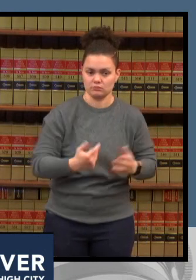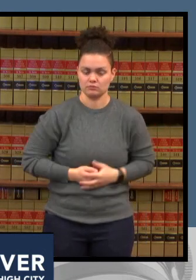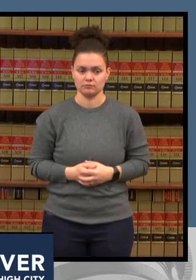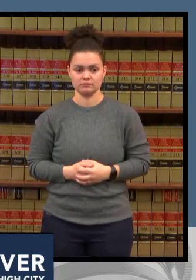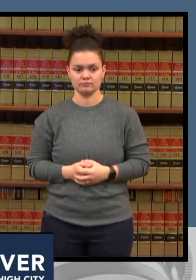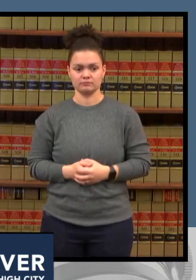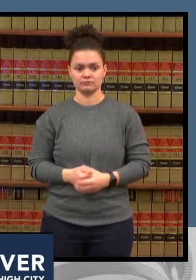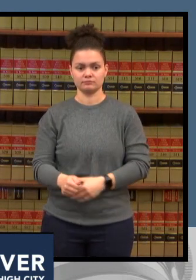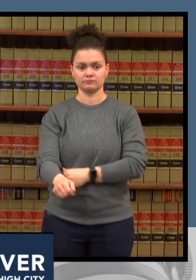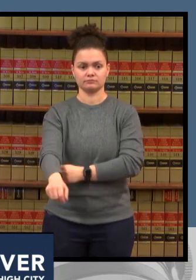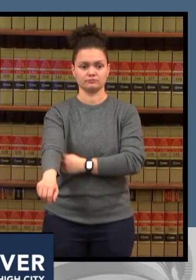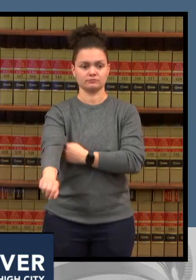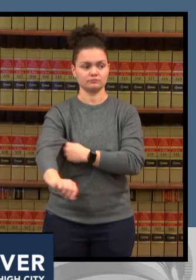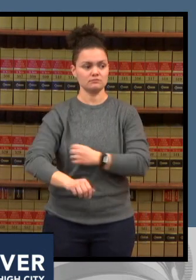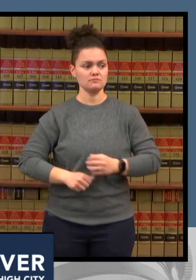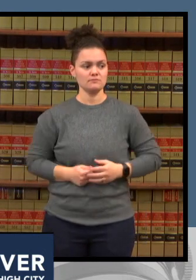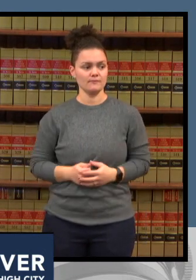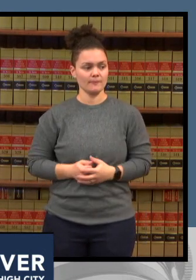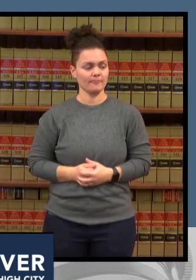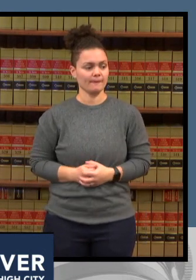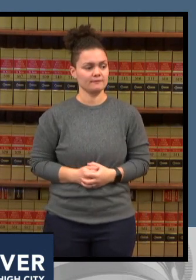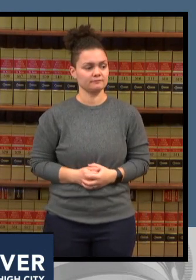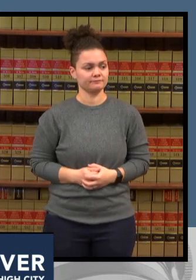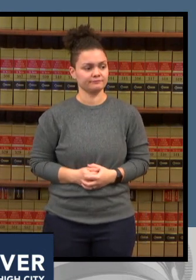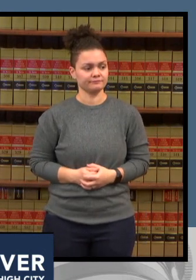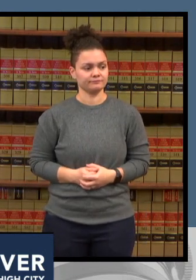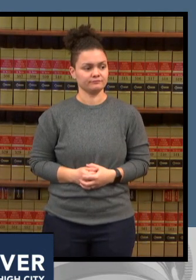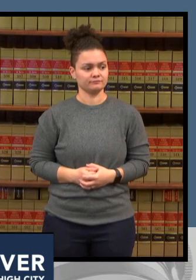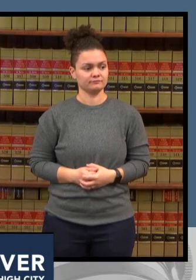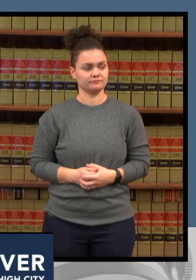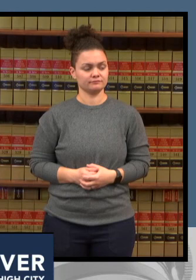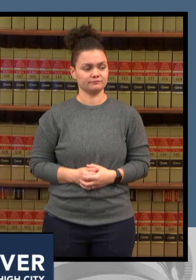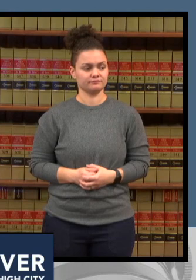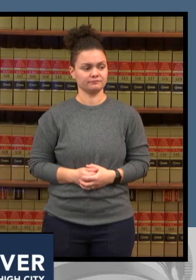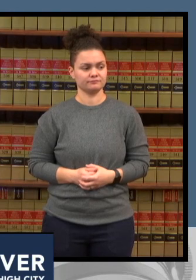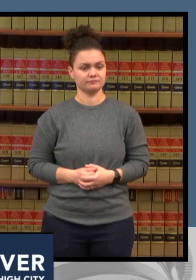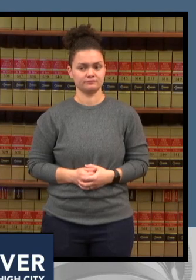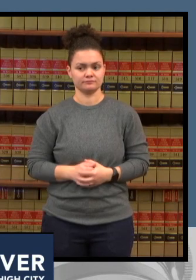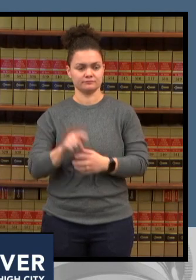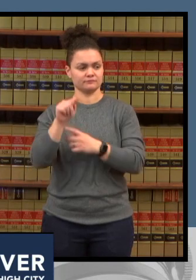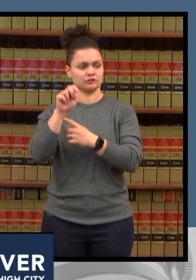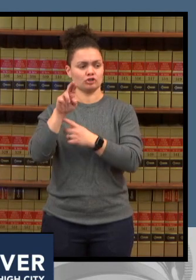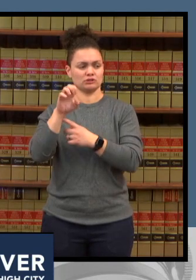back to you all right thanks mayor let's go to alex rose from fox 31 alex do you have a question